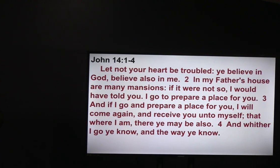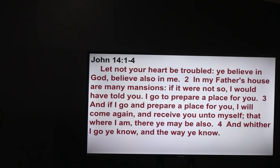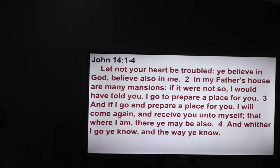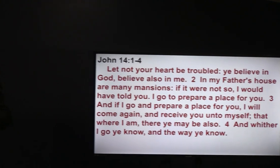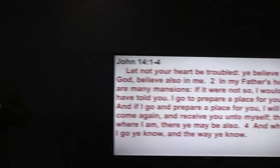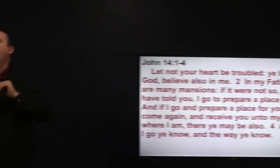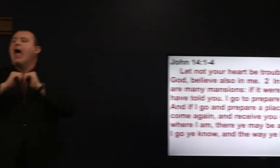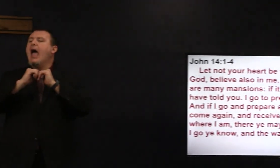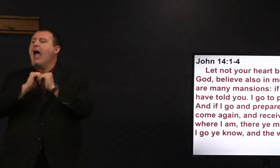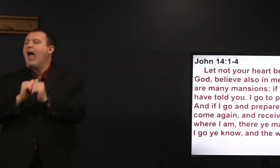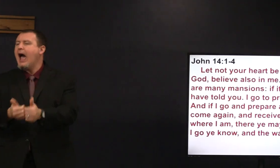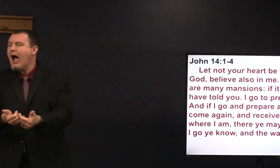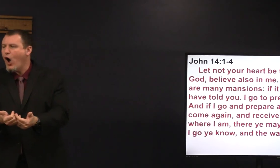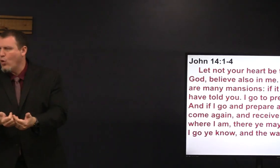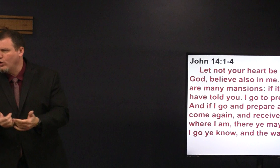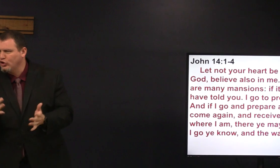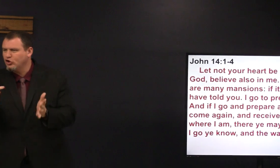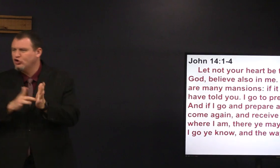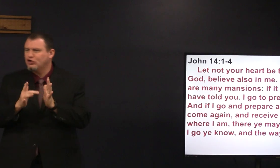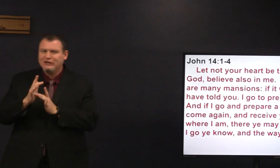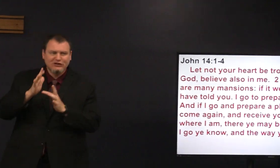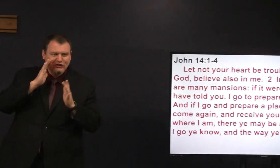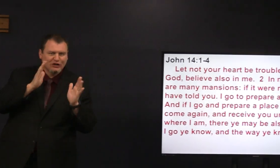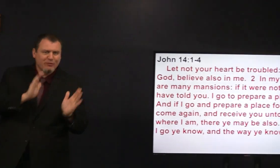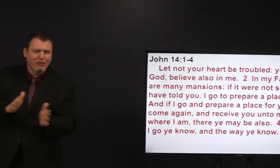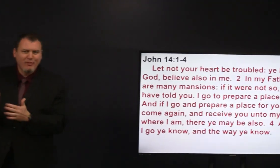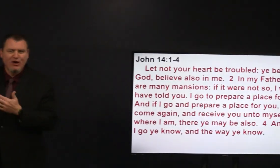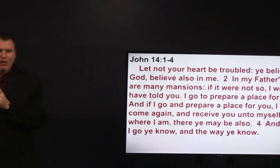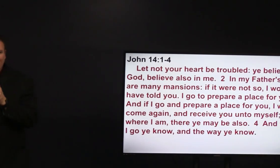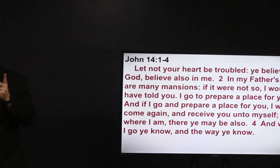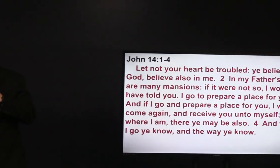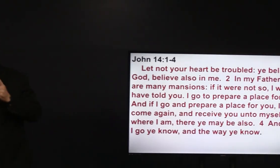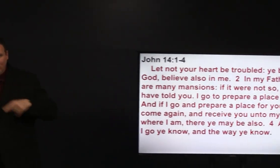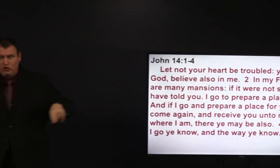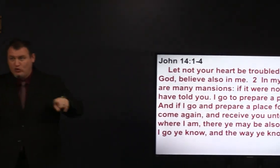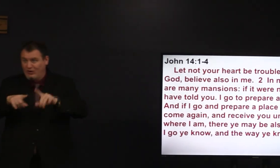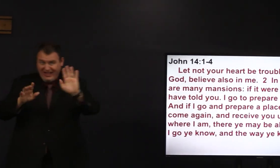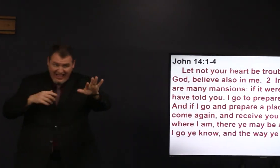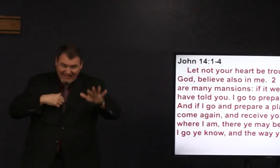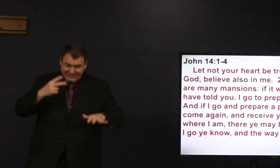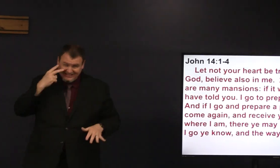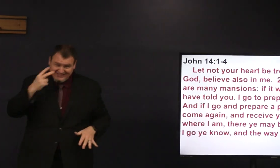in heaven how is Jesus going to prepare this place for them